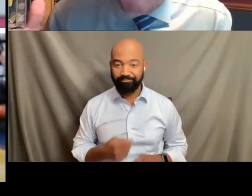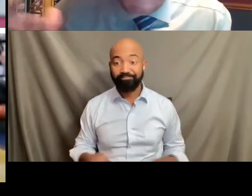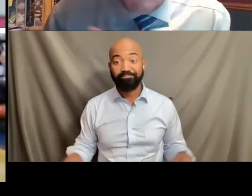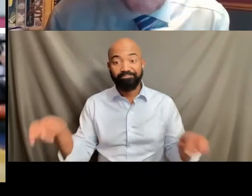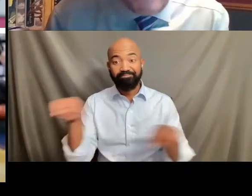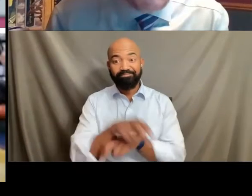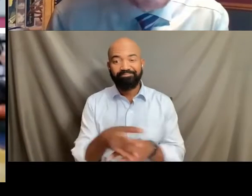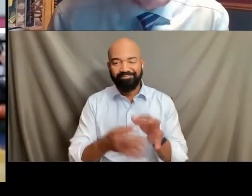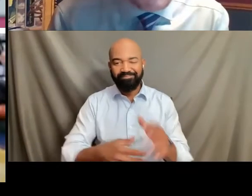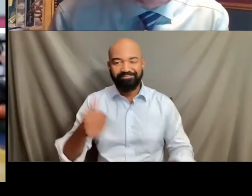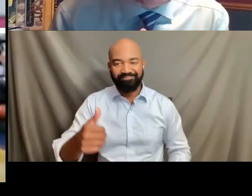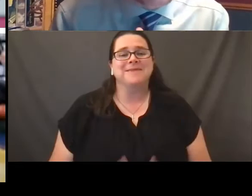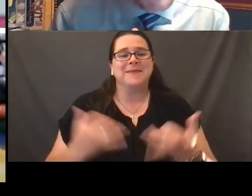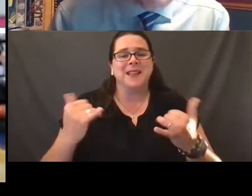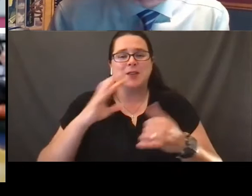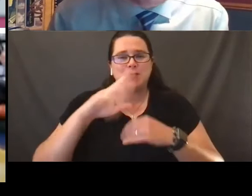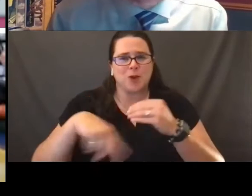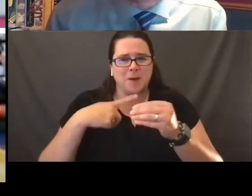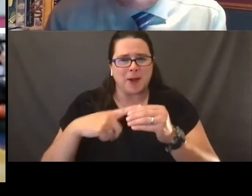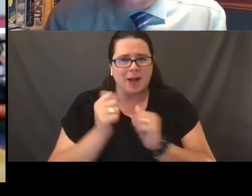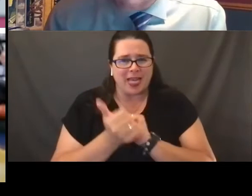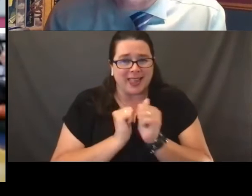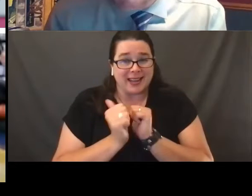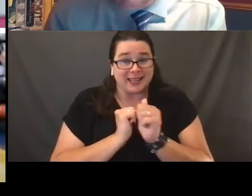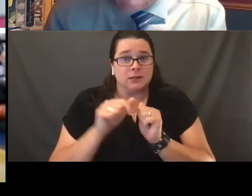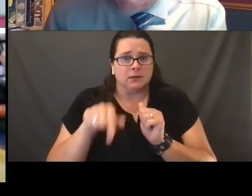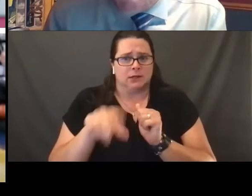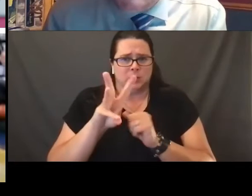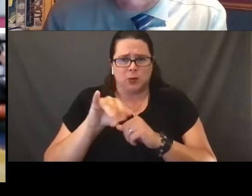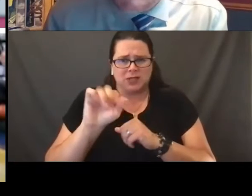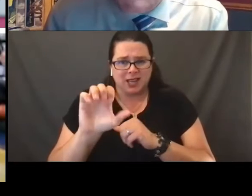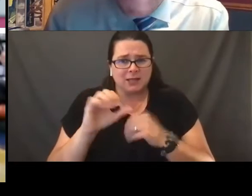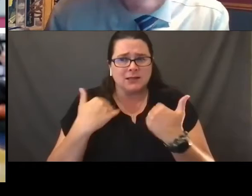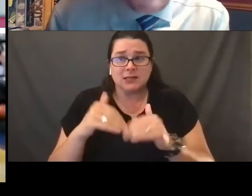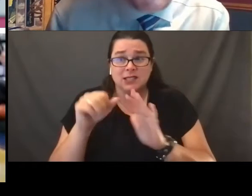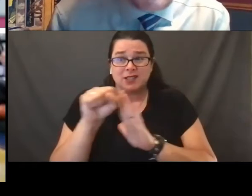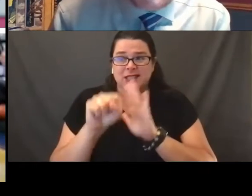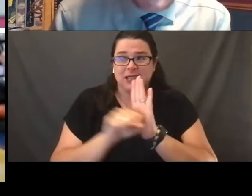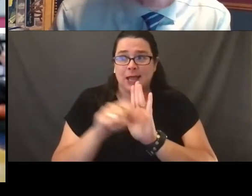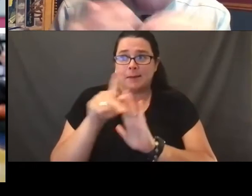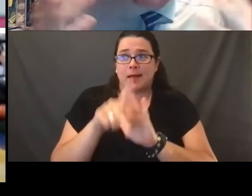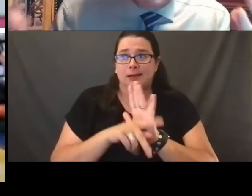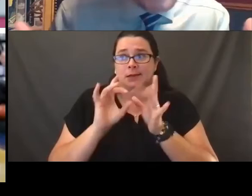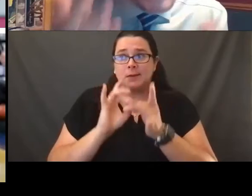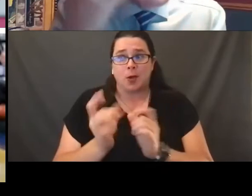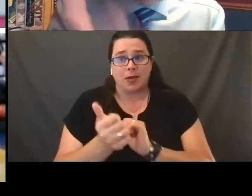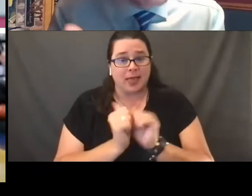another issue right here in Wisconsin. And the question is whether or not there's a state policy regarding athletics. Again, awful lot.